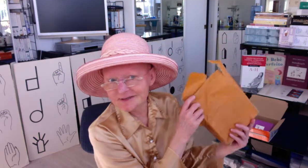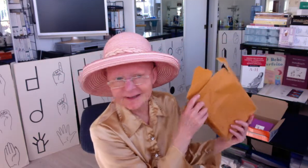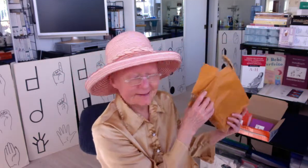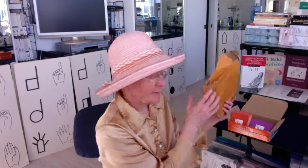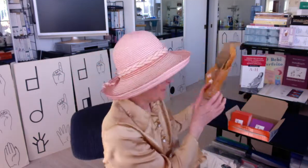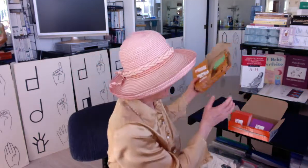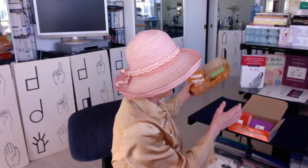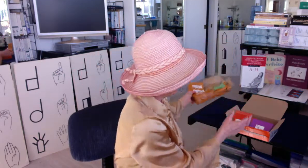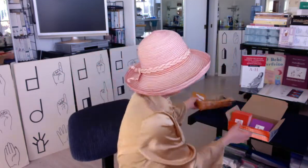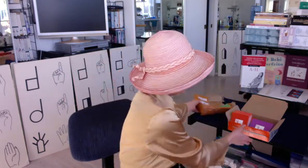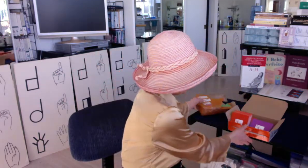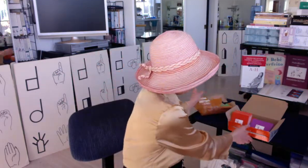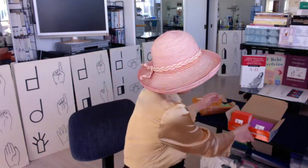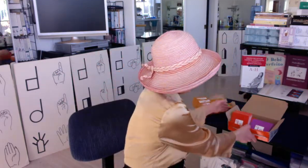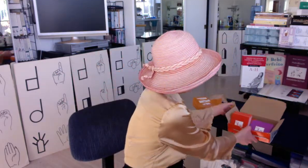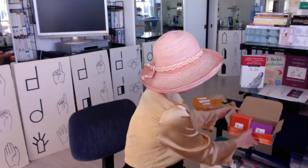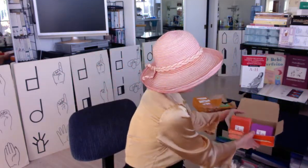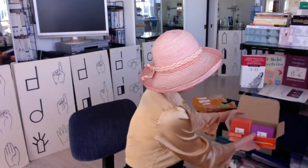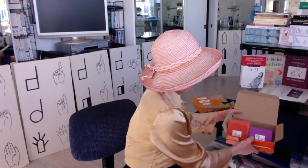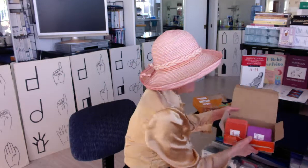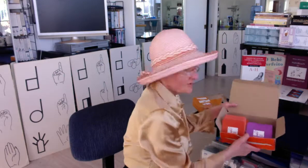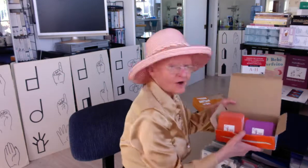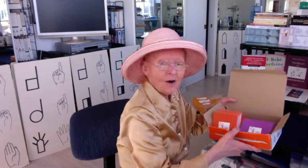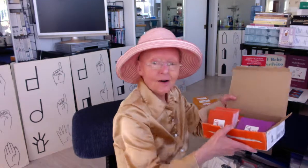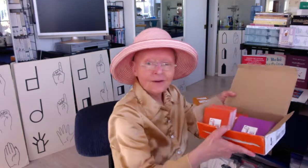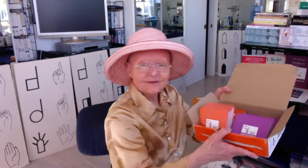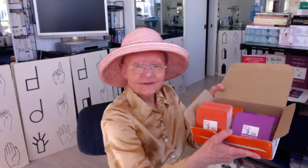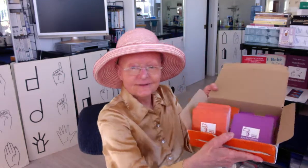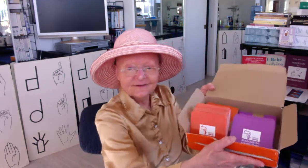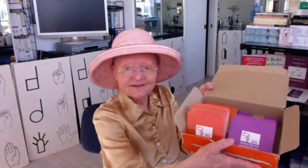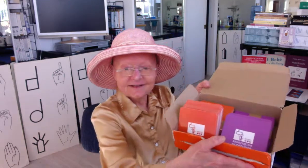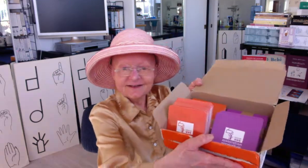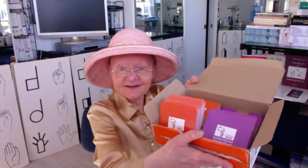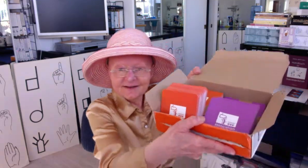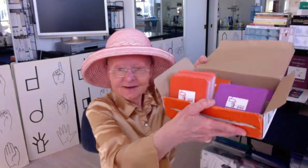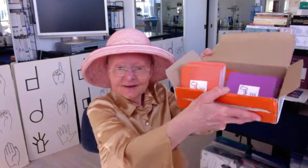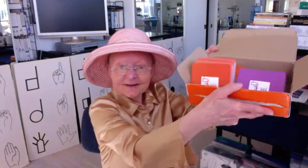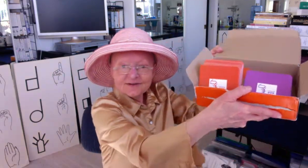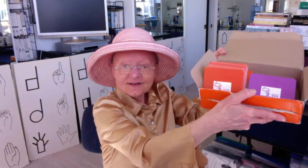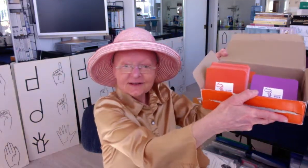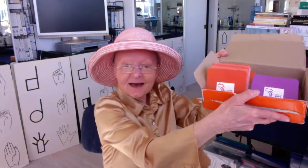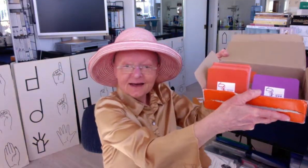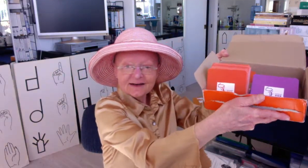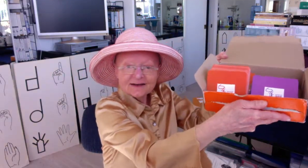Oh boy, and then there were a bunch of cards in here. See? Do you see that?